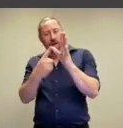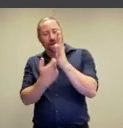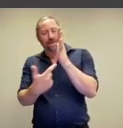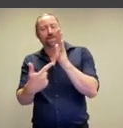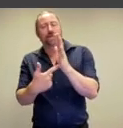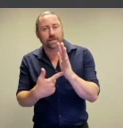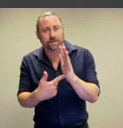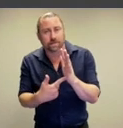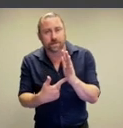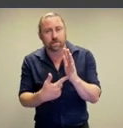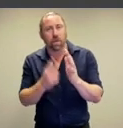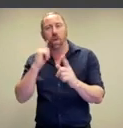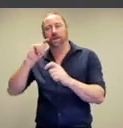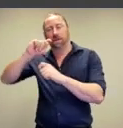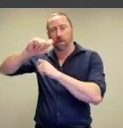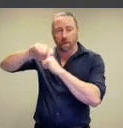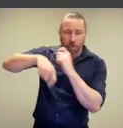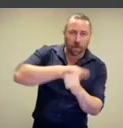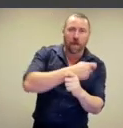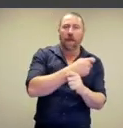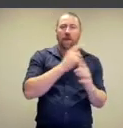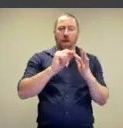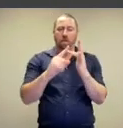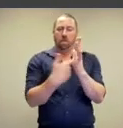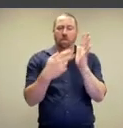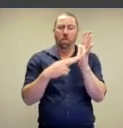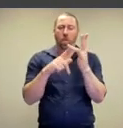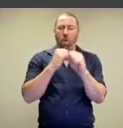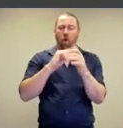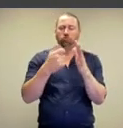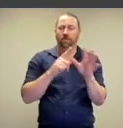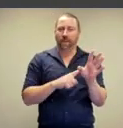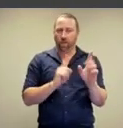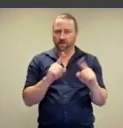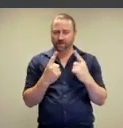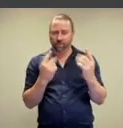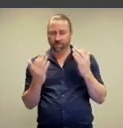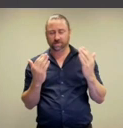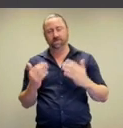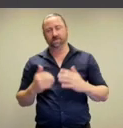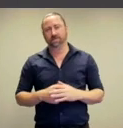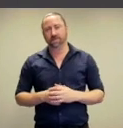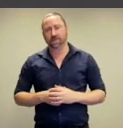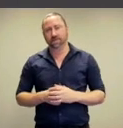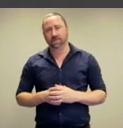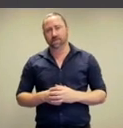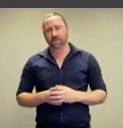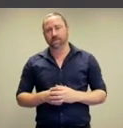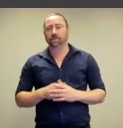world of art? And when does this slip into the world of pornography?